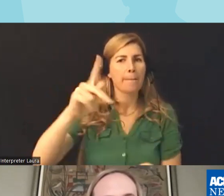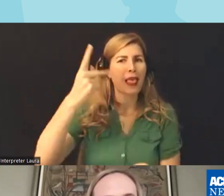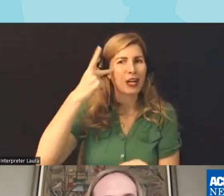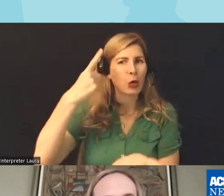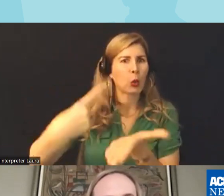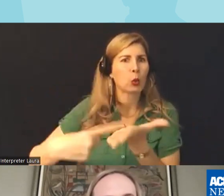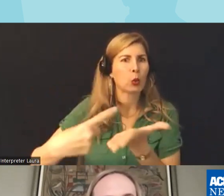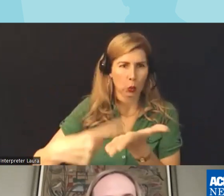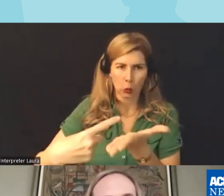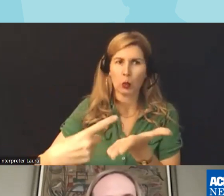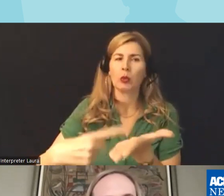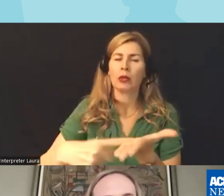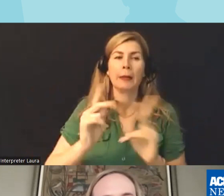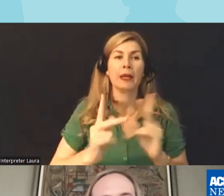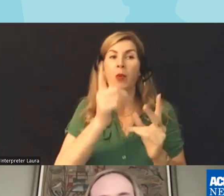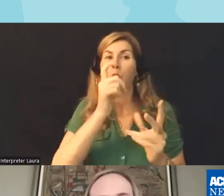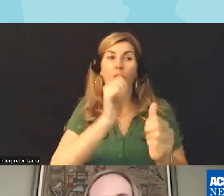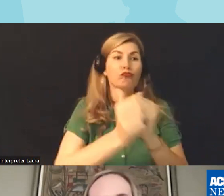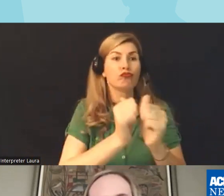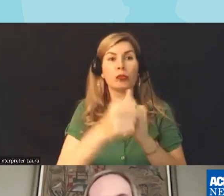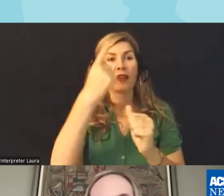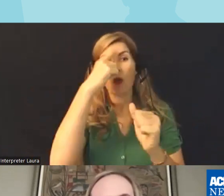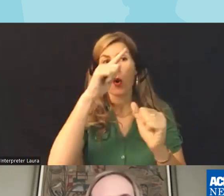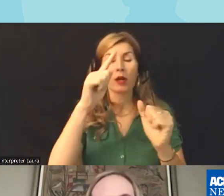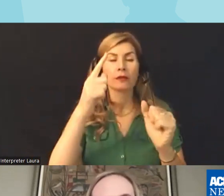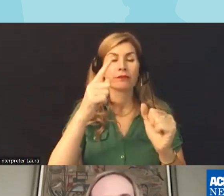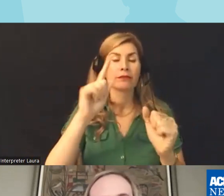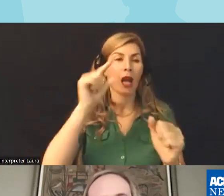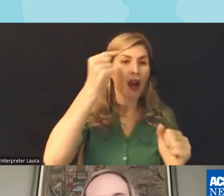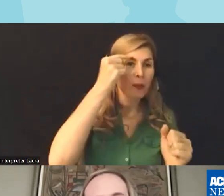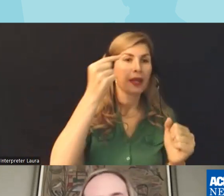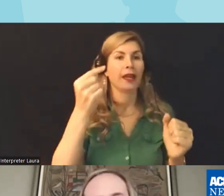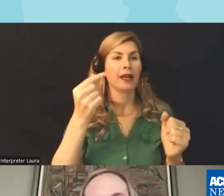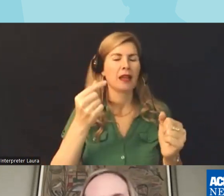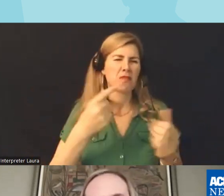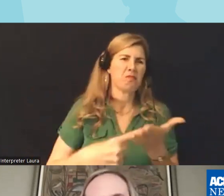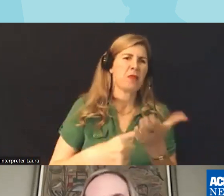see people running for office and campaigning on issues like parental rights and not making white